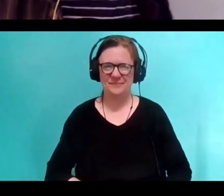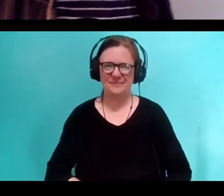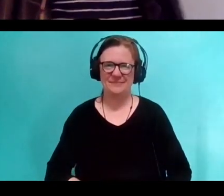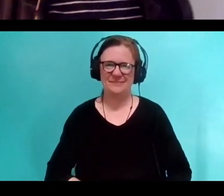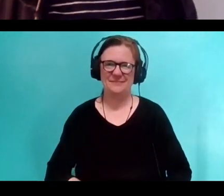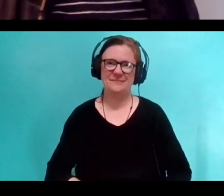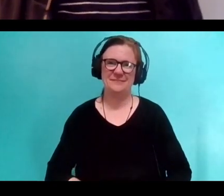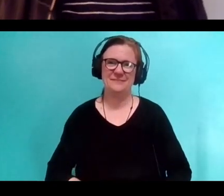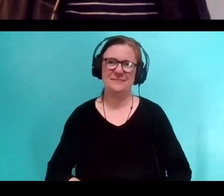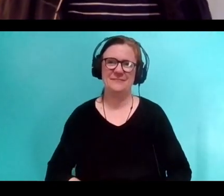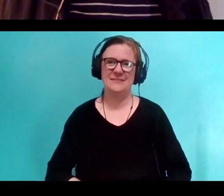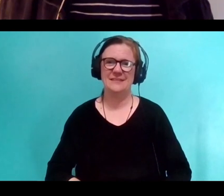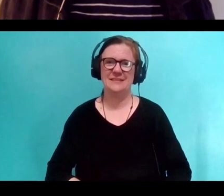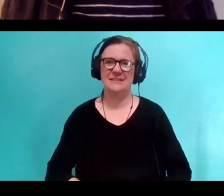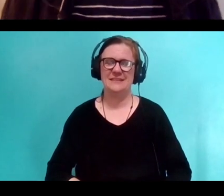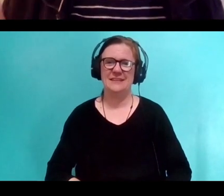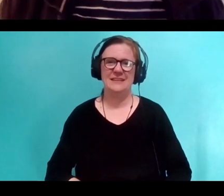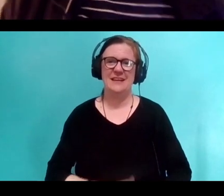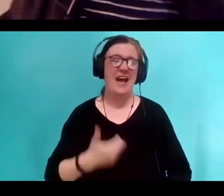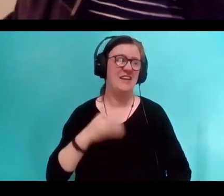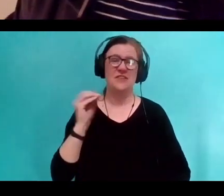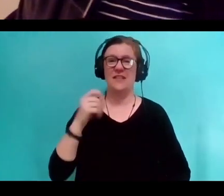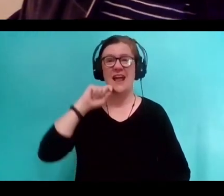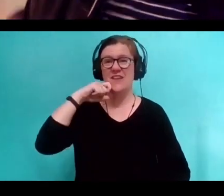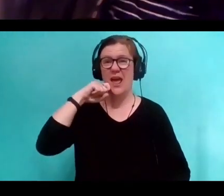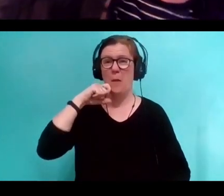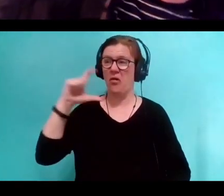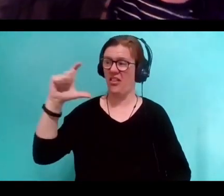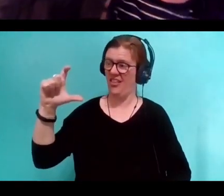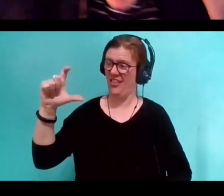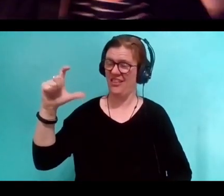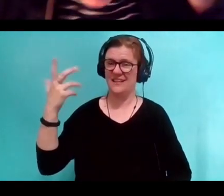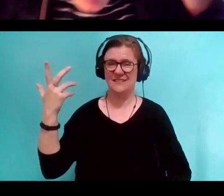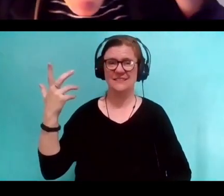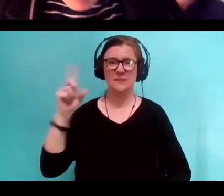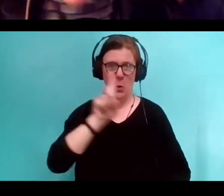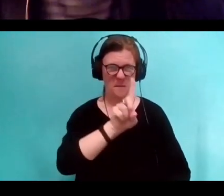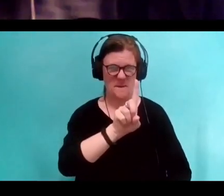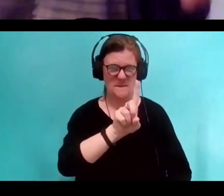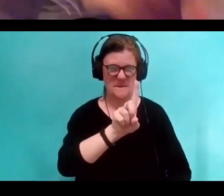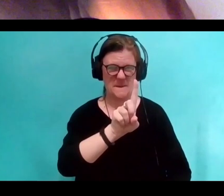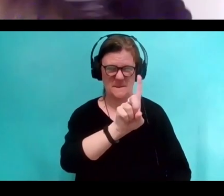I really should respond with something. I've only got an apple core which, I know what I'll show you. Just stay here for a moment.